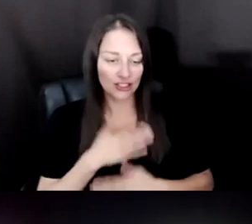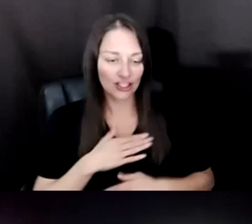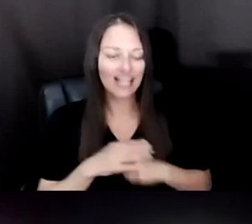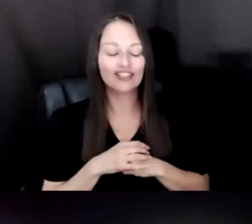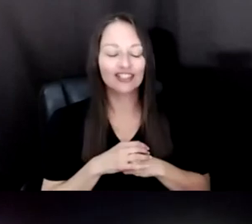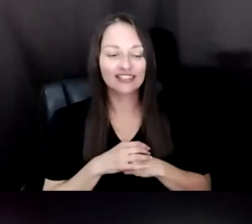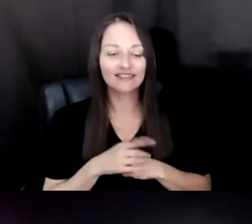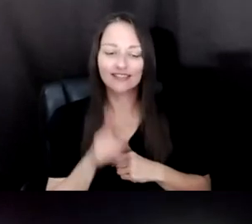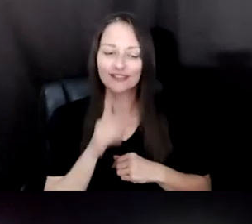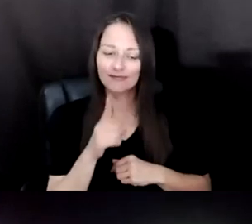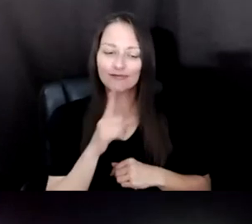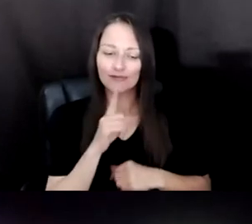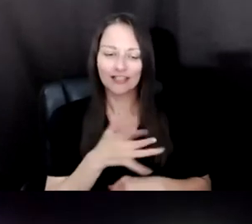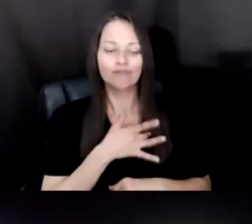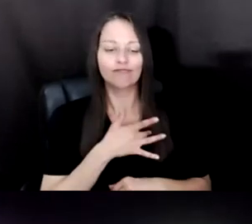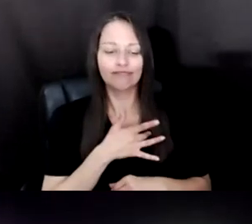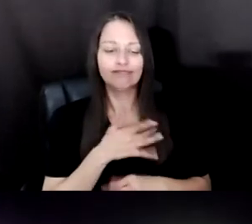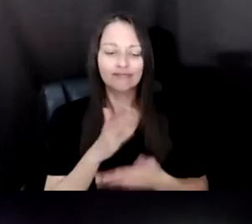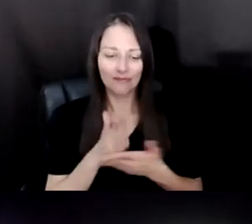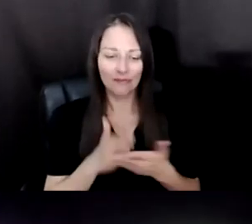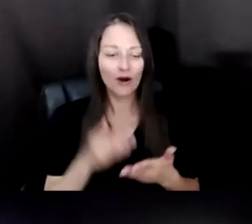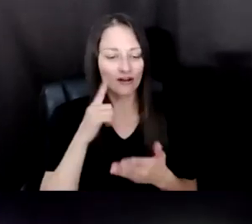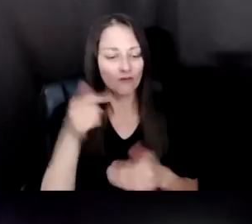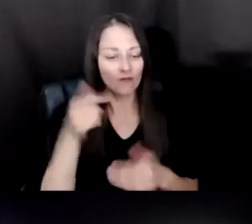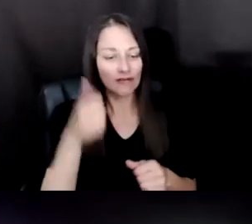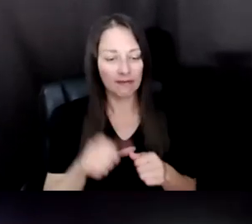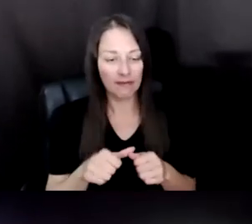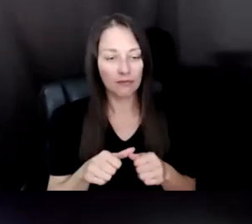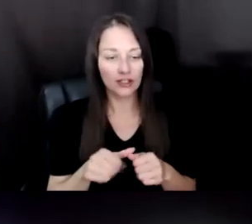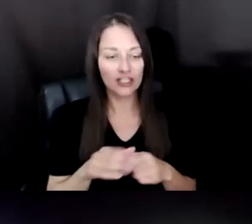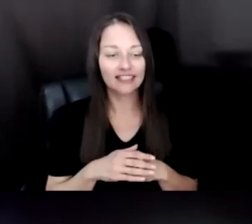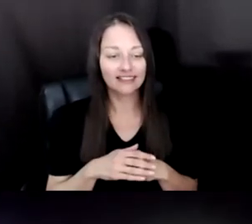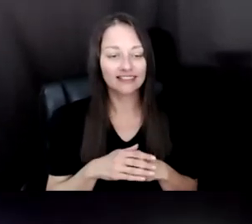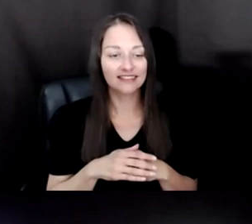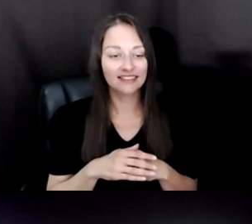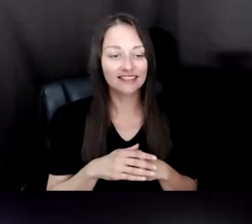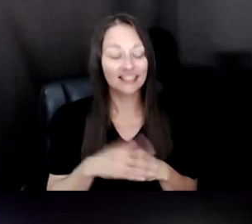PART OF REMEMBERING. AND I WANT TO APPRECIATE MY JOURNEY STARTING THIS BEAUTIFUL COUNTRY 2012 AT